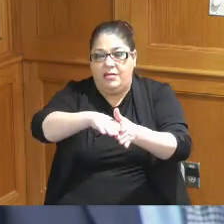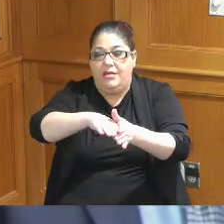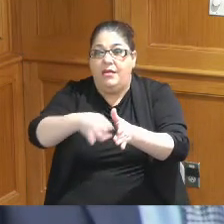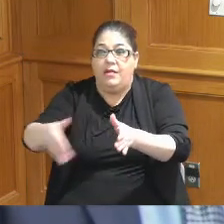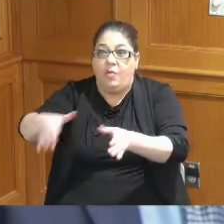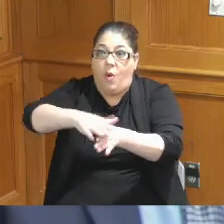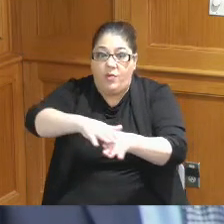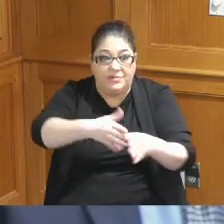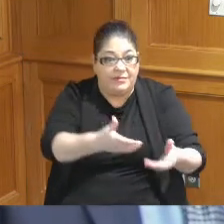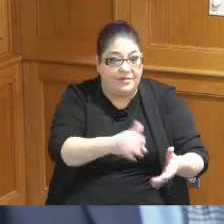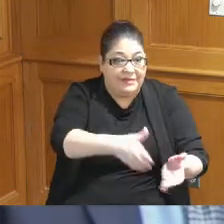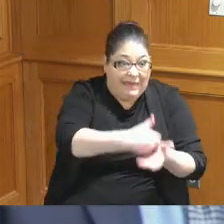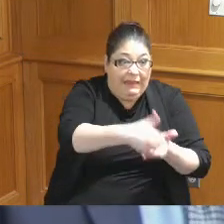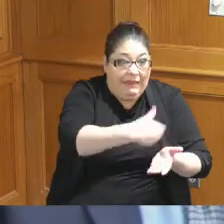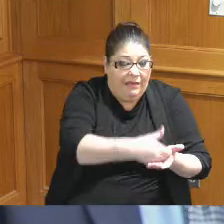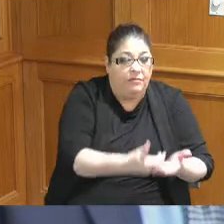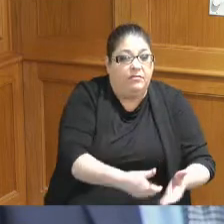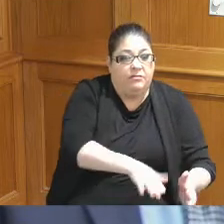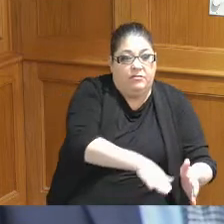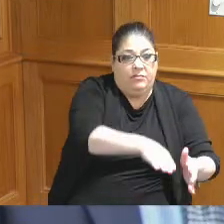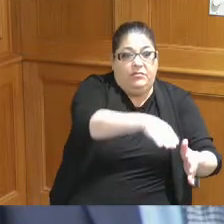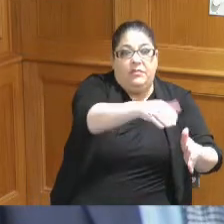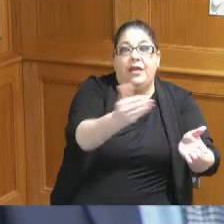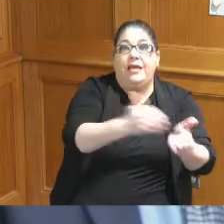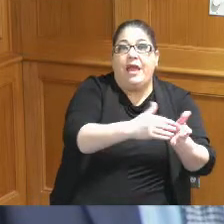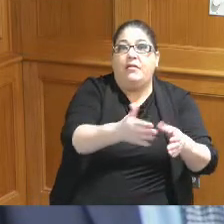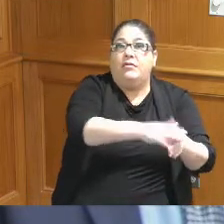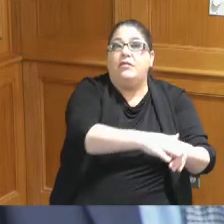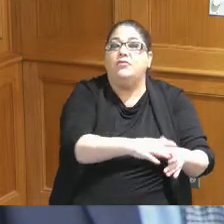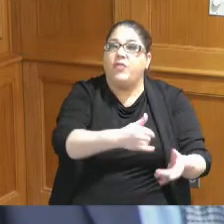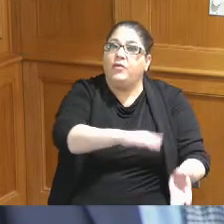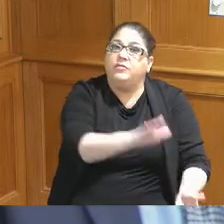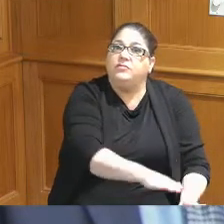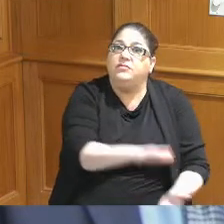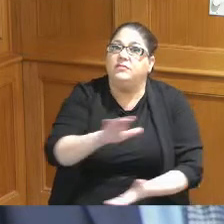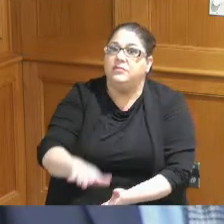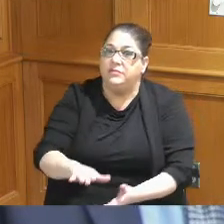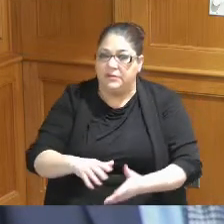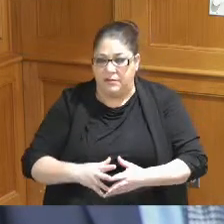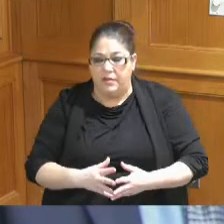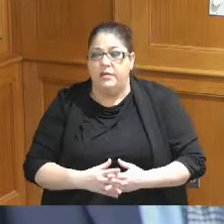highlight on the increase in recycling I think is really important trying to make sure that some of